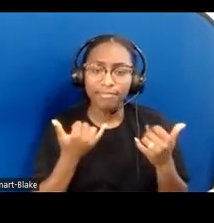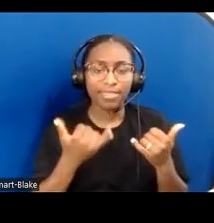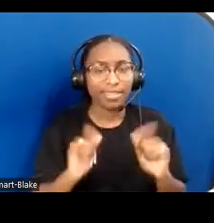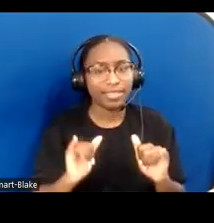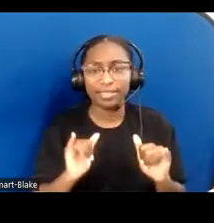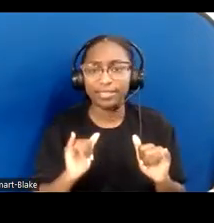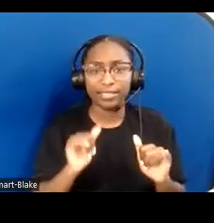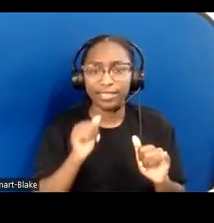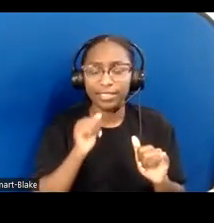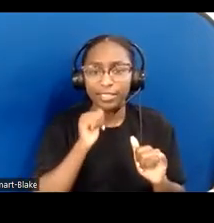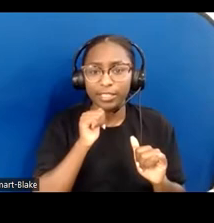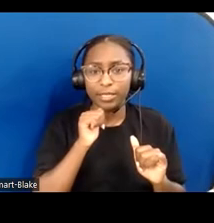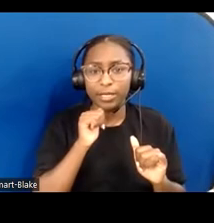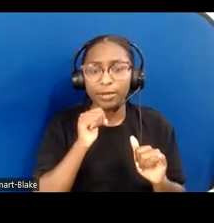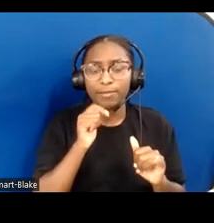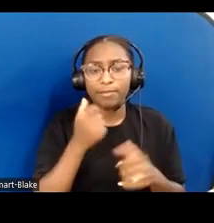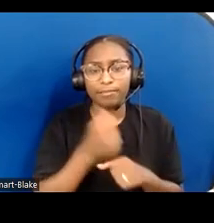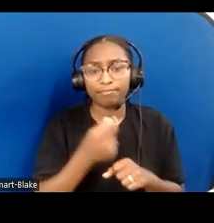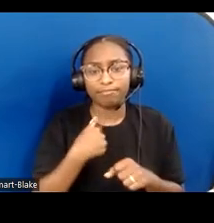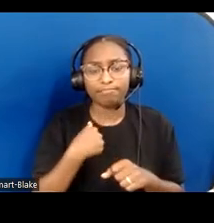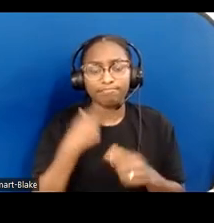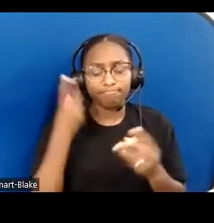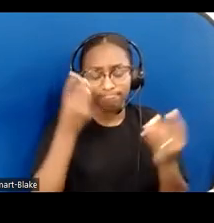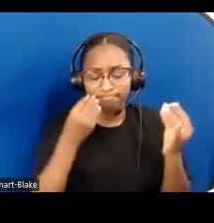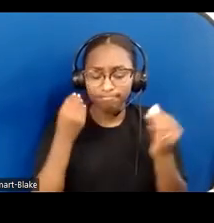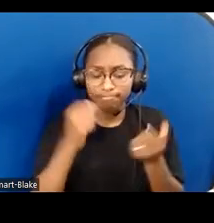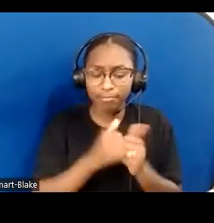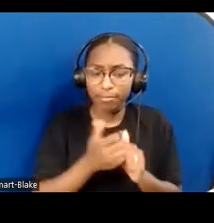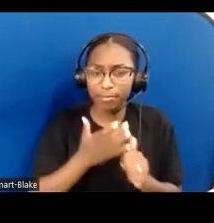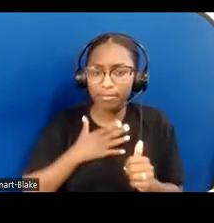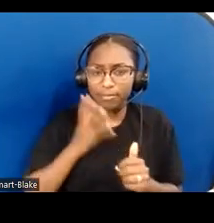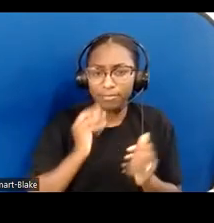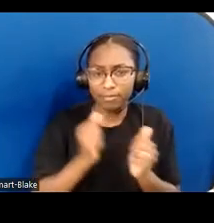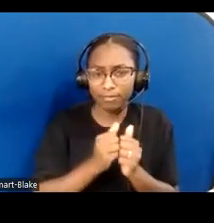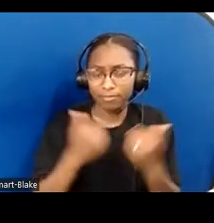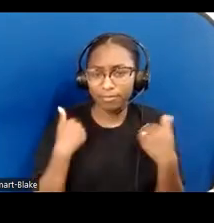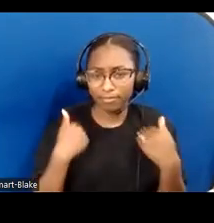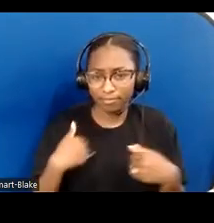different than my own. Being disabled myself doesn't automatically make